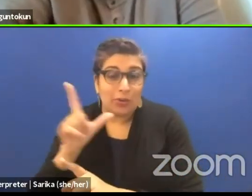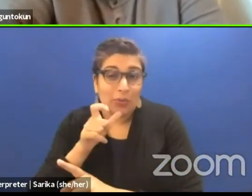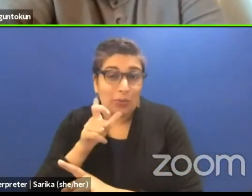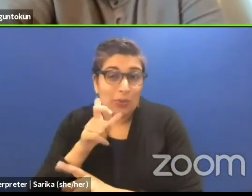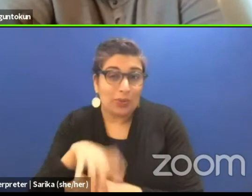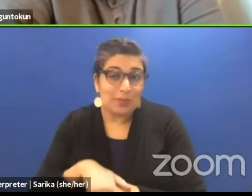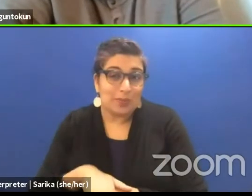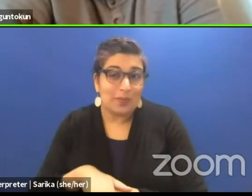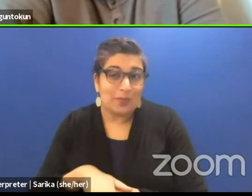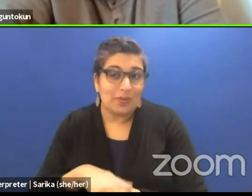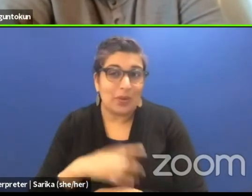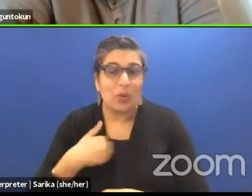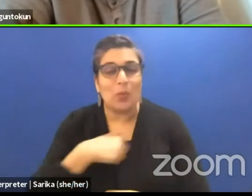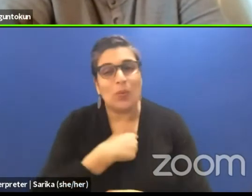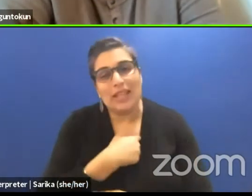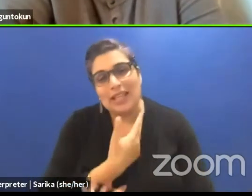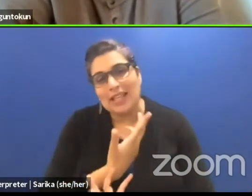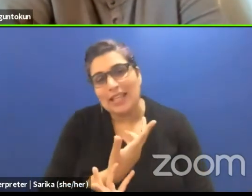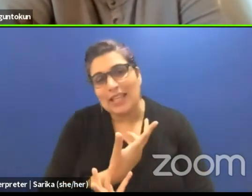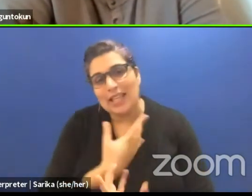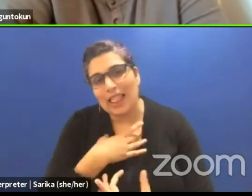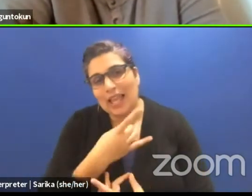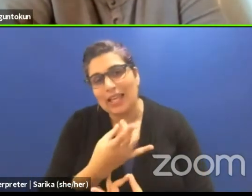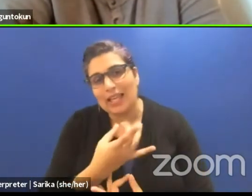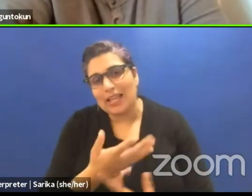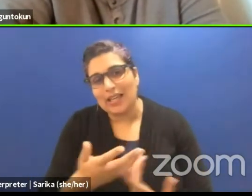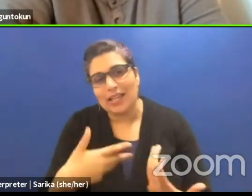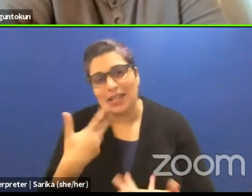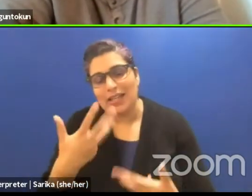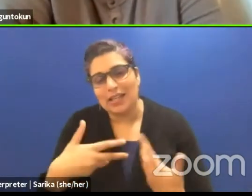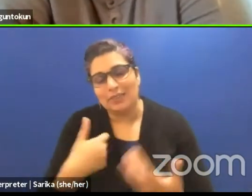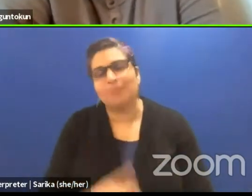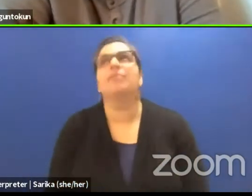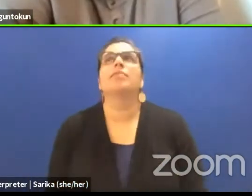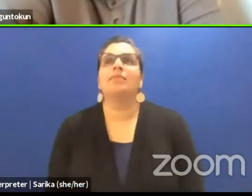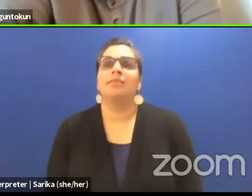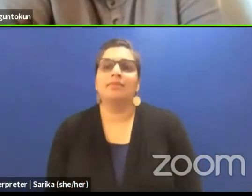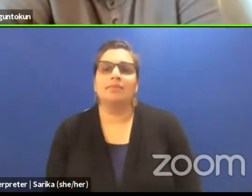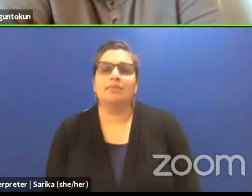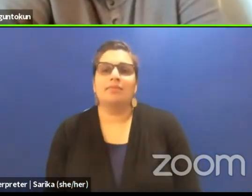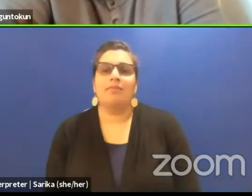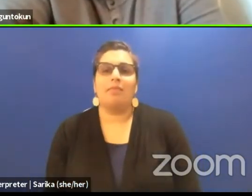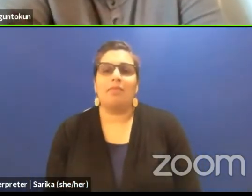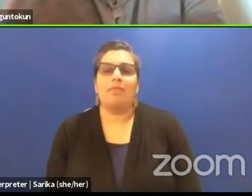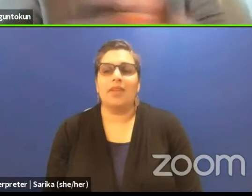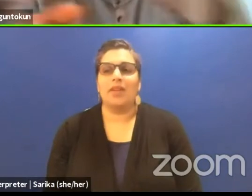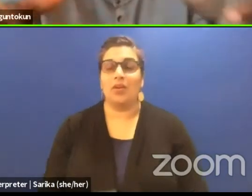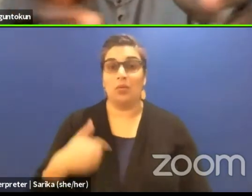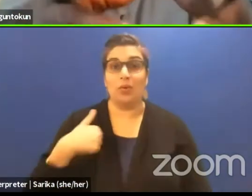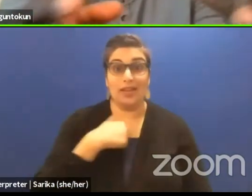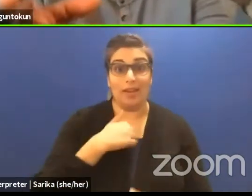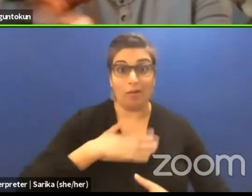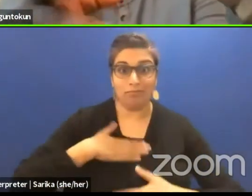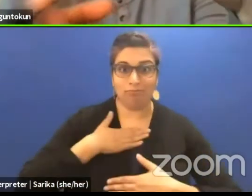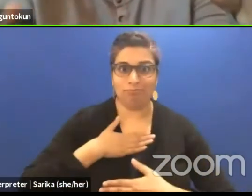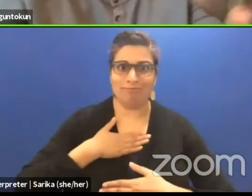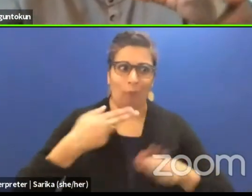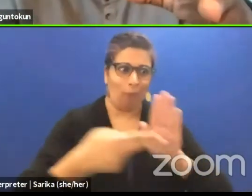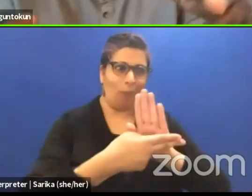We like titles on paper, and saying this is a collaborative work.